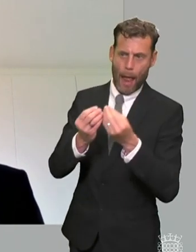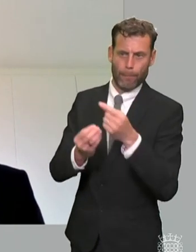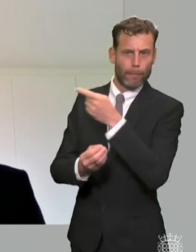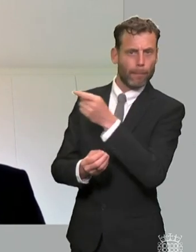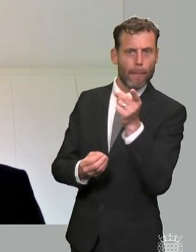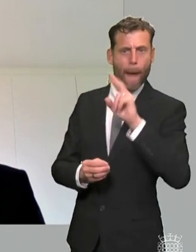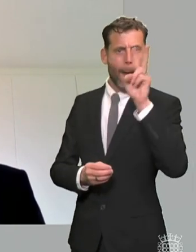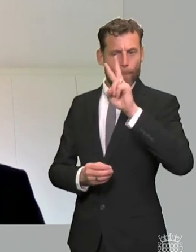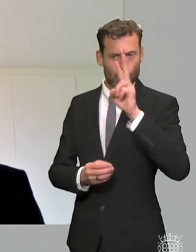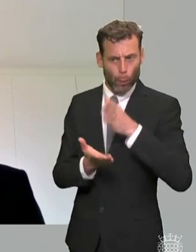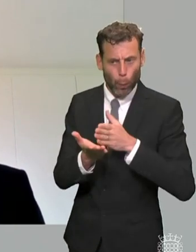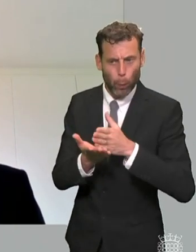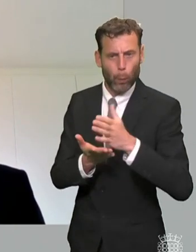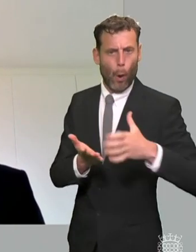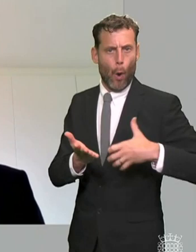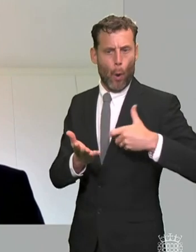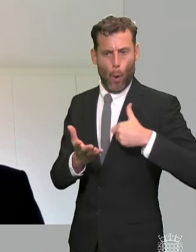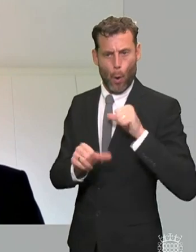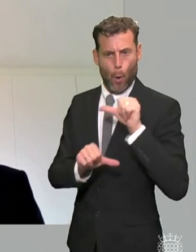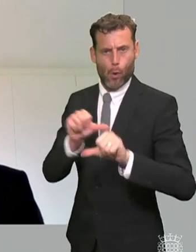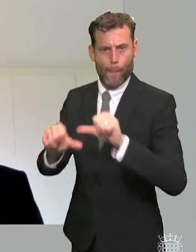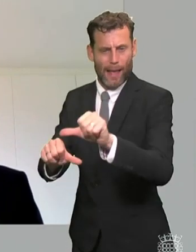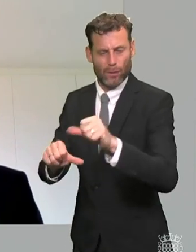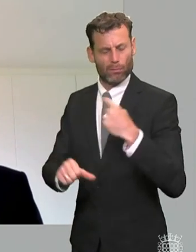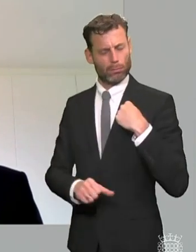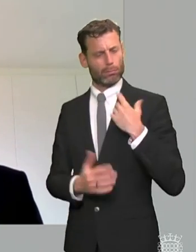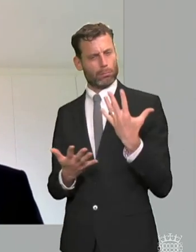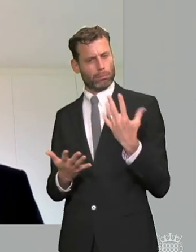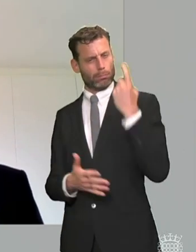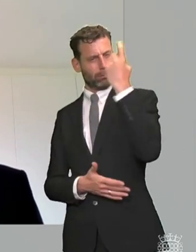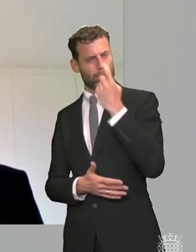that raised a real question for me about whether the department intends to introduce changed